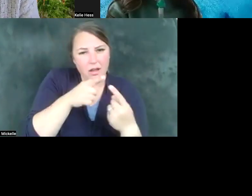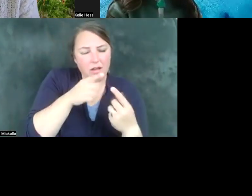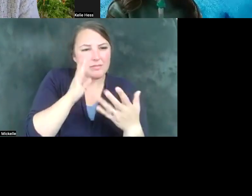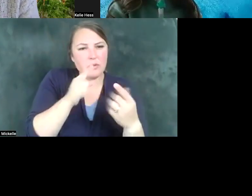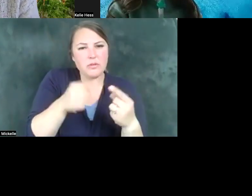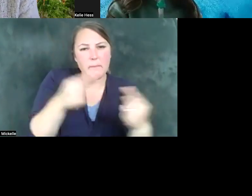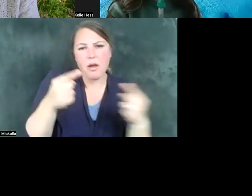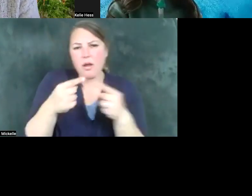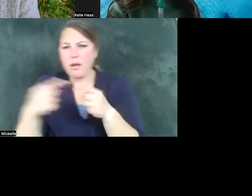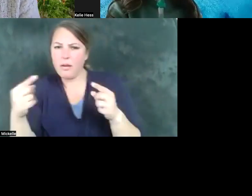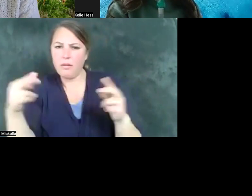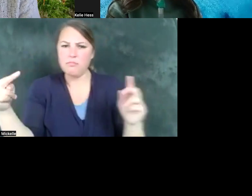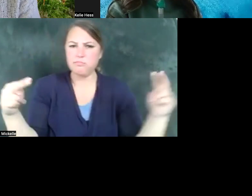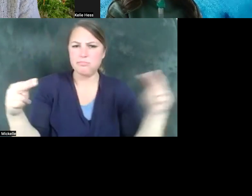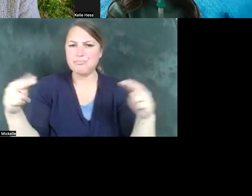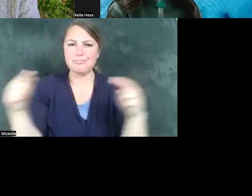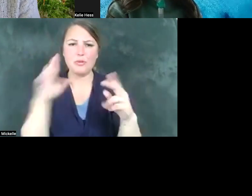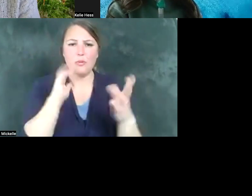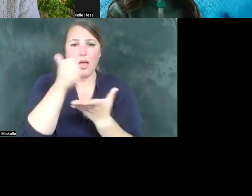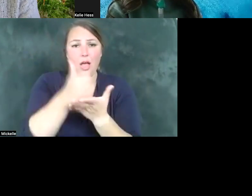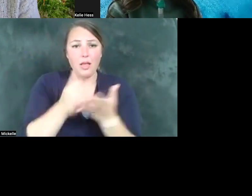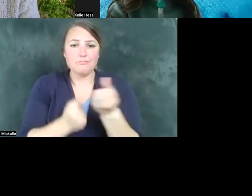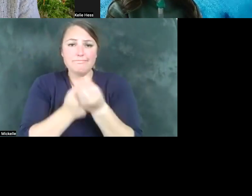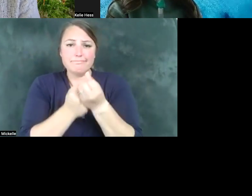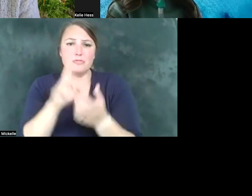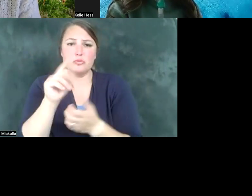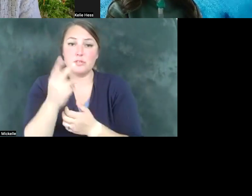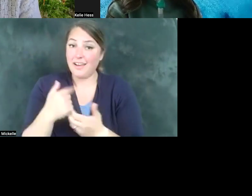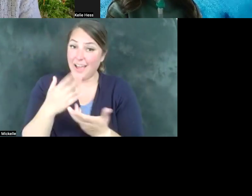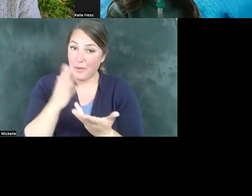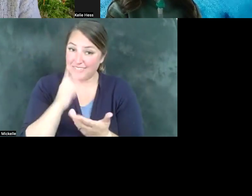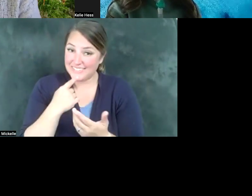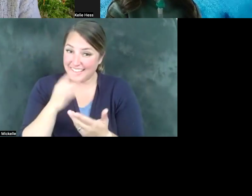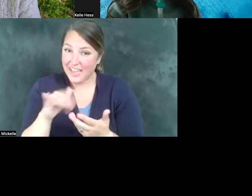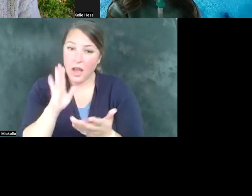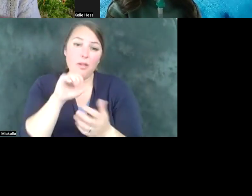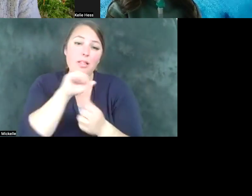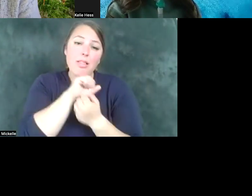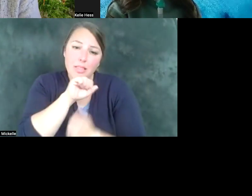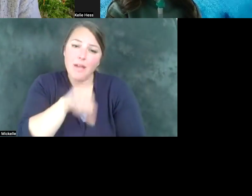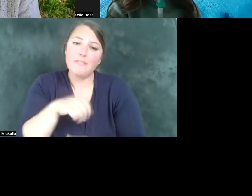Utah. So that's what I would say in conclusion. I'd love to have the support of individuals within the disability